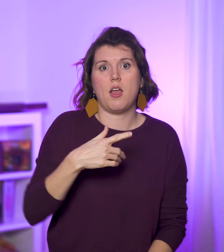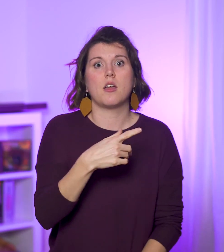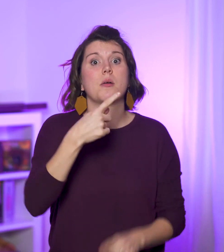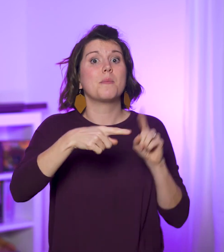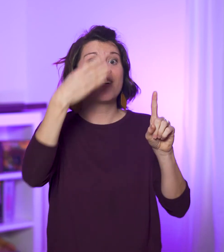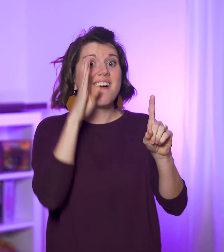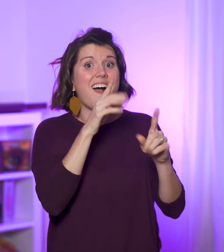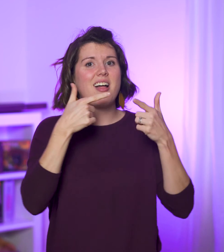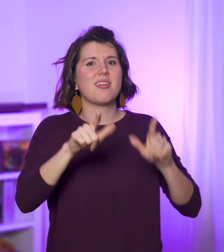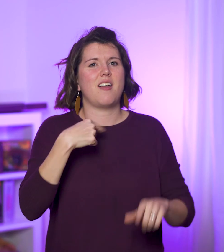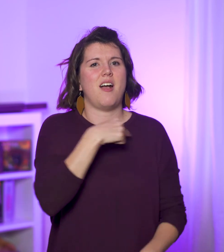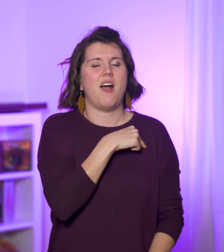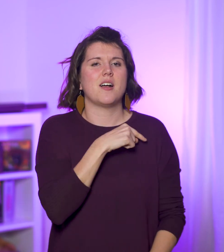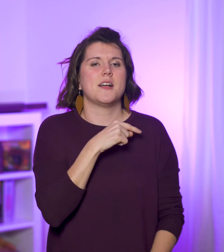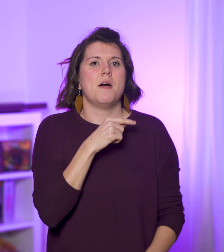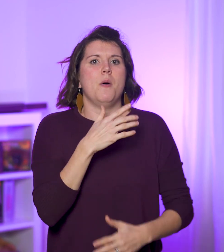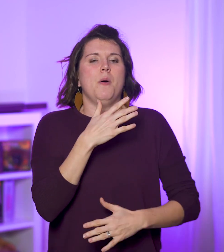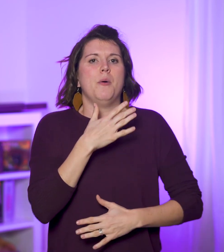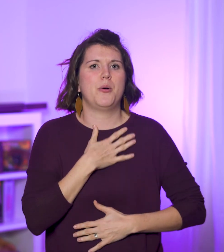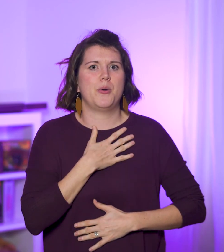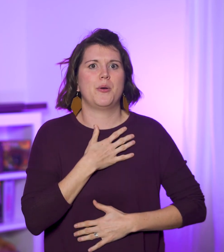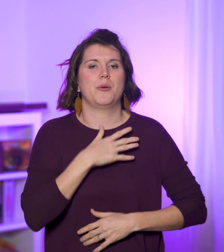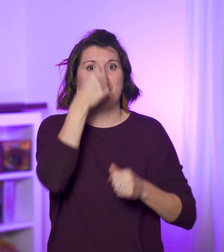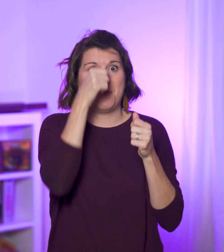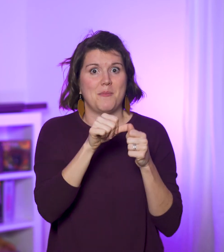But God lets us catch our breath here with this reminder: